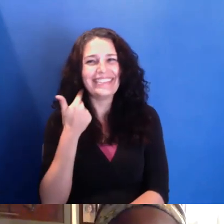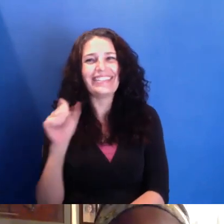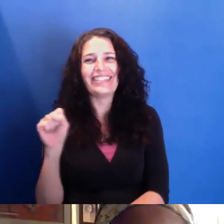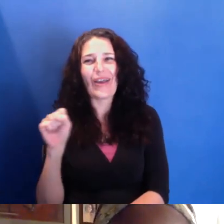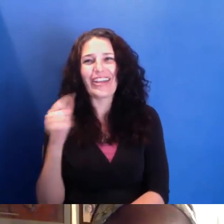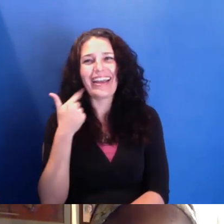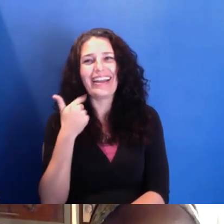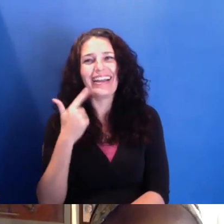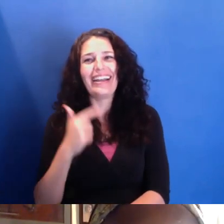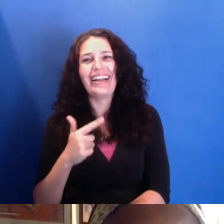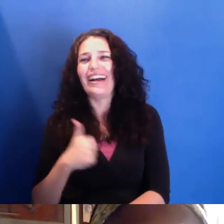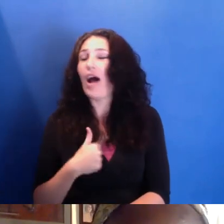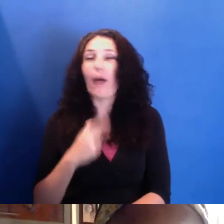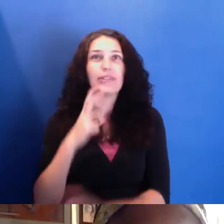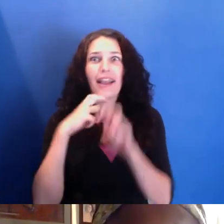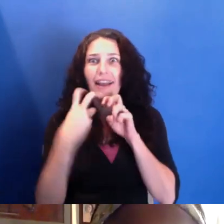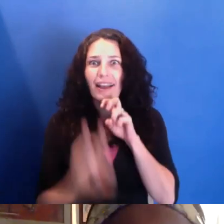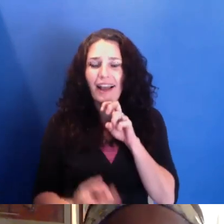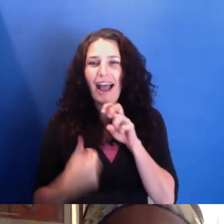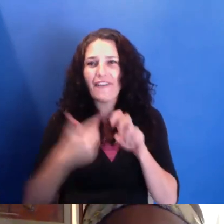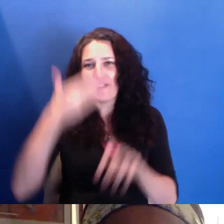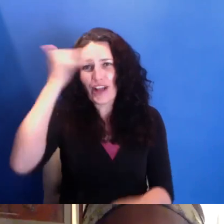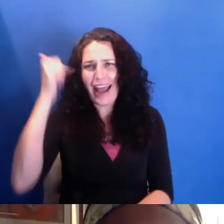I was so engrossed, I forgot I was supposed to be working. OK.